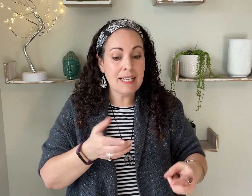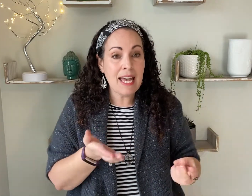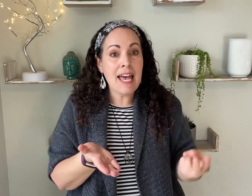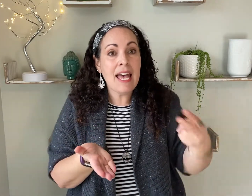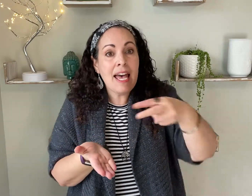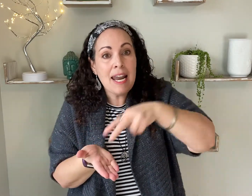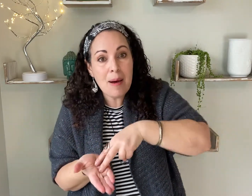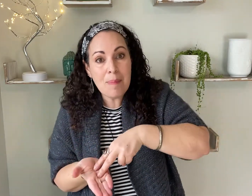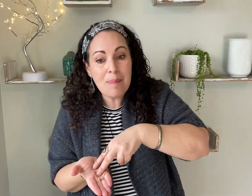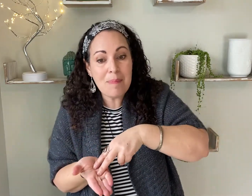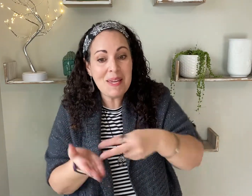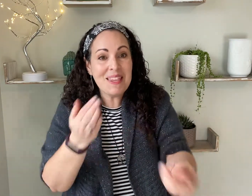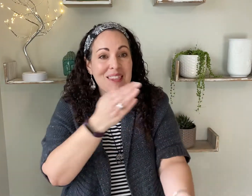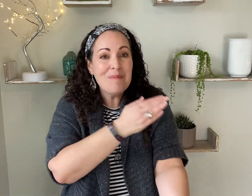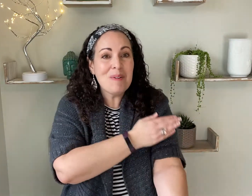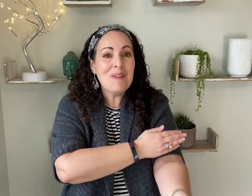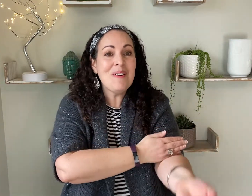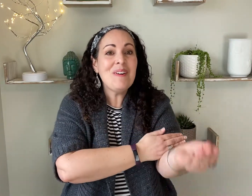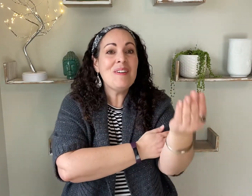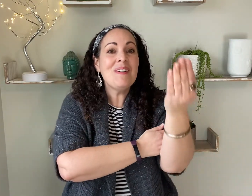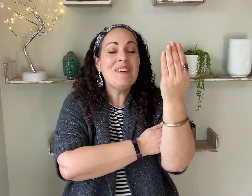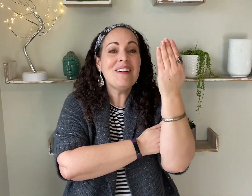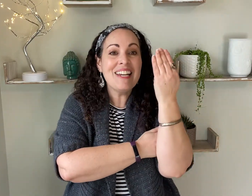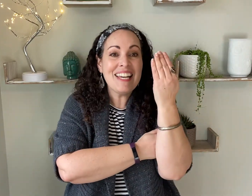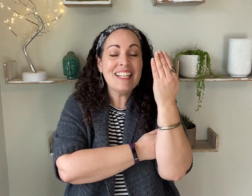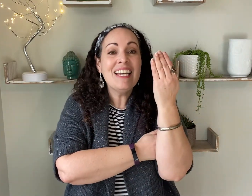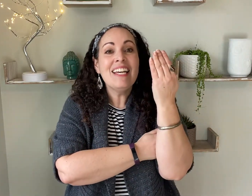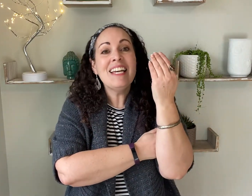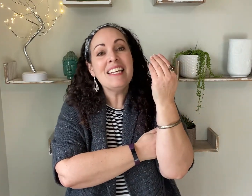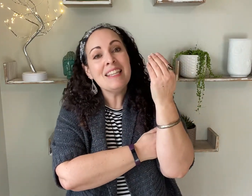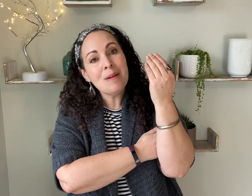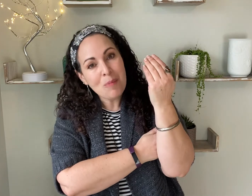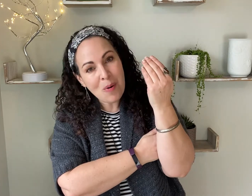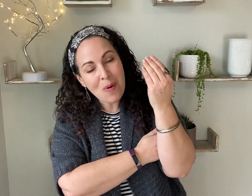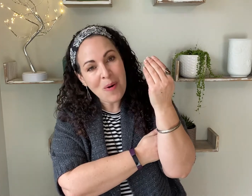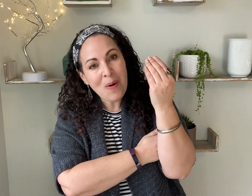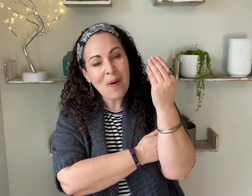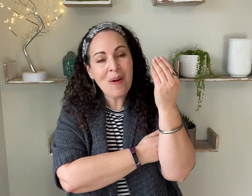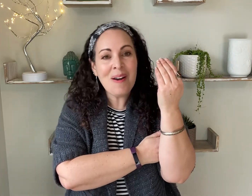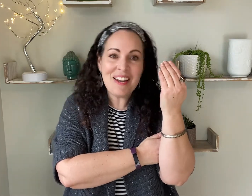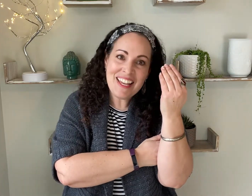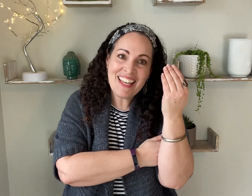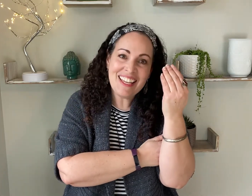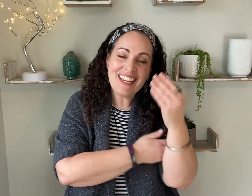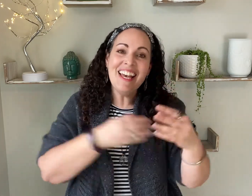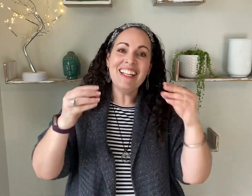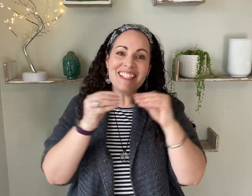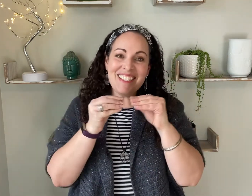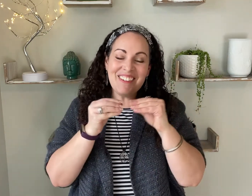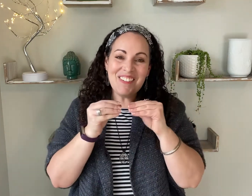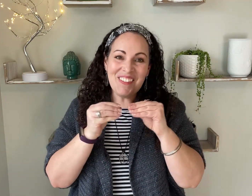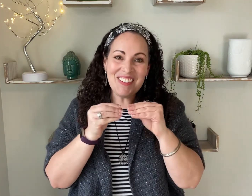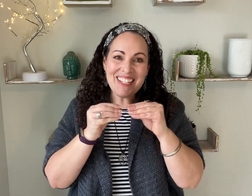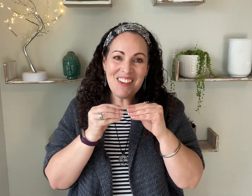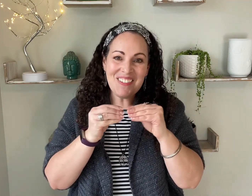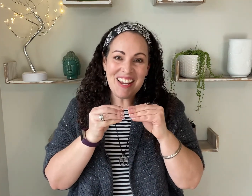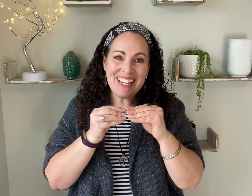get up in the morning. In the morning. Let's do it one more time. Are you ready?